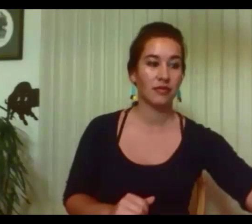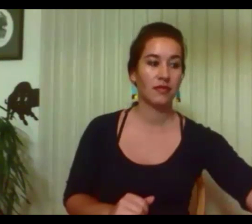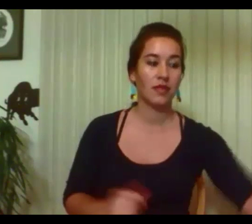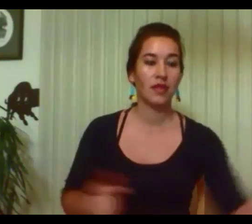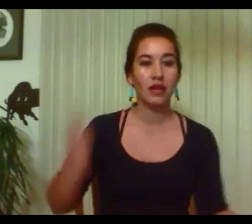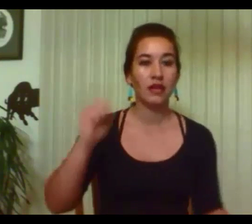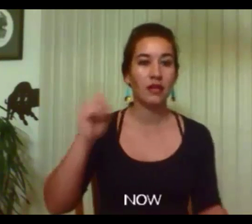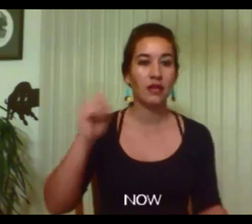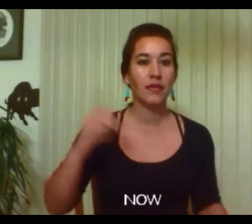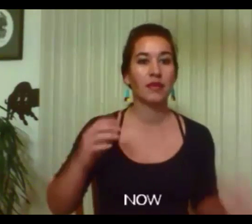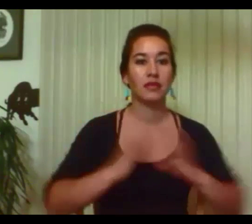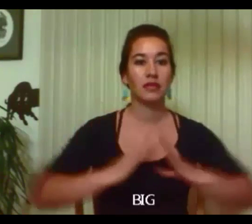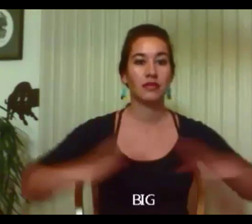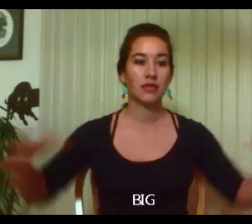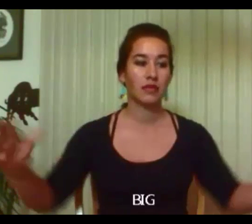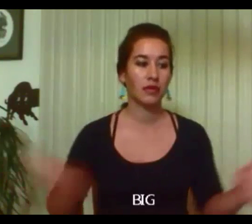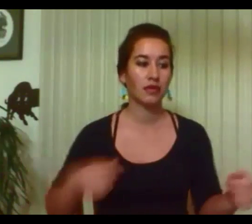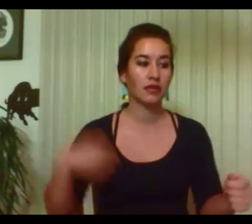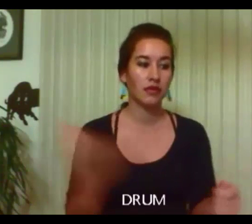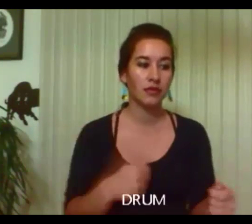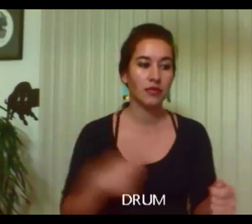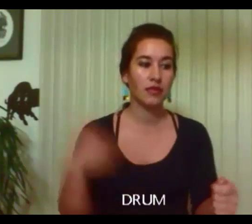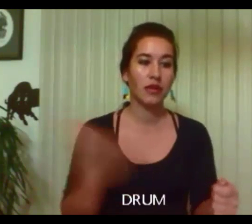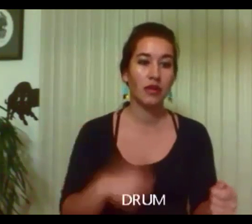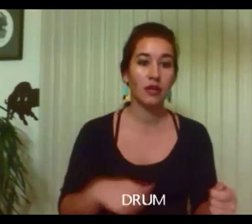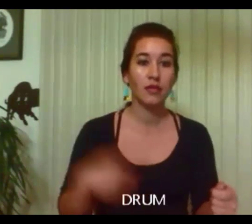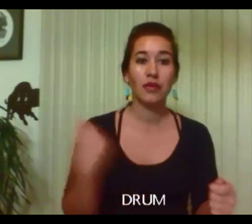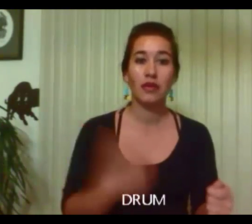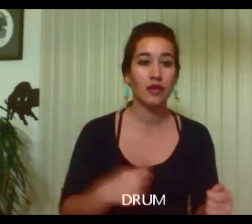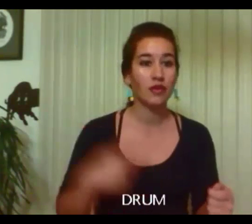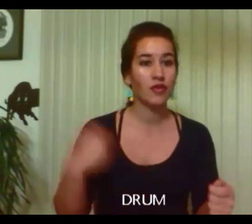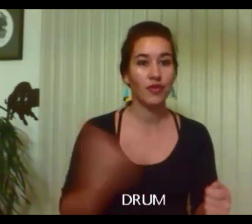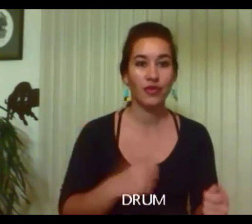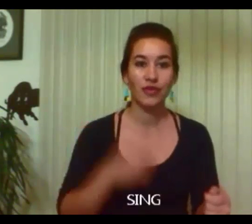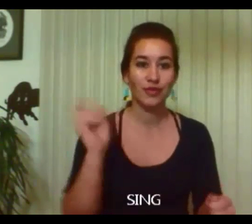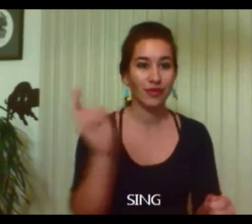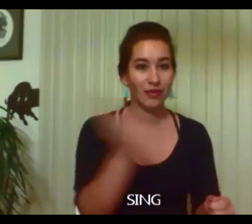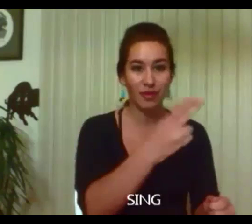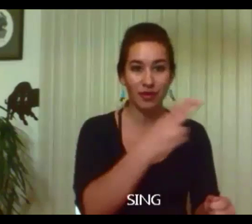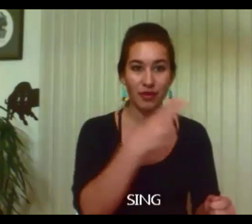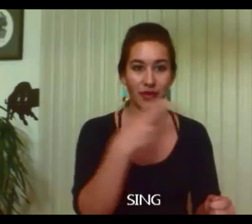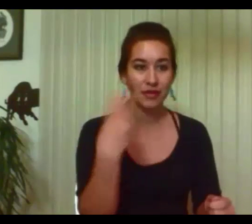And now the massive powwow drums beat a thunderous roll